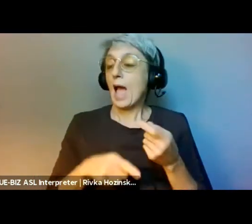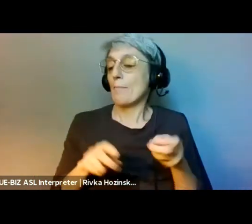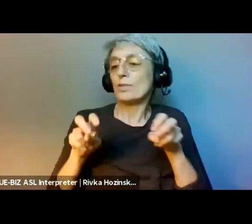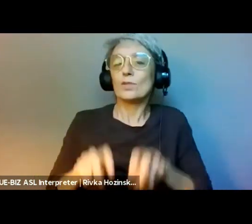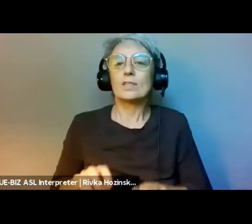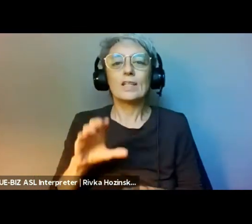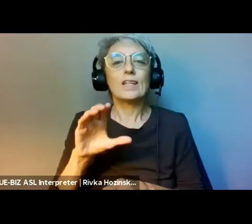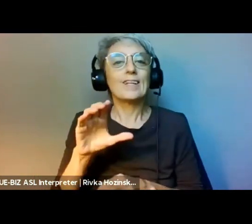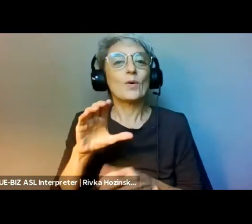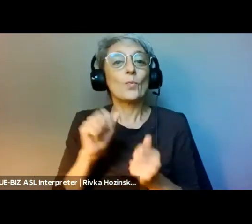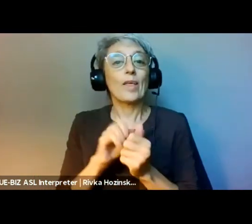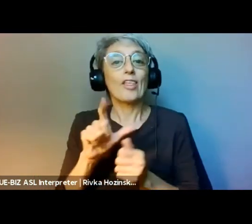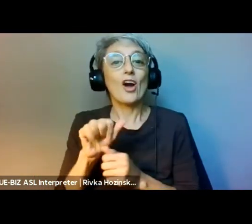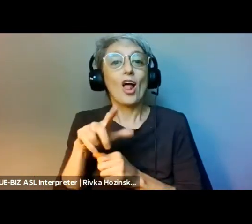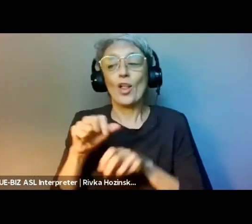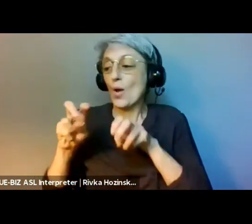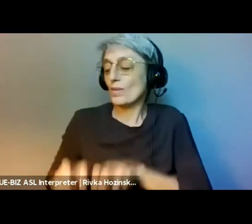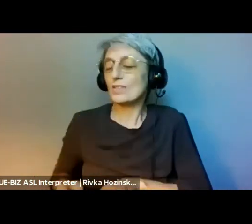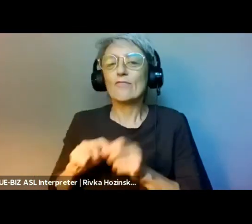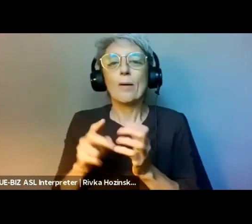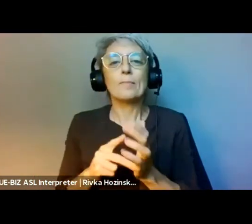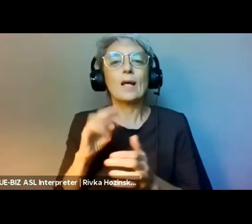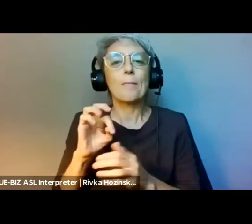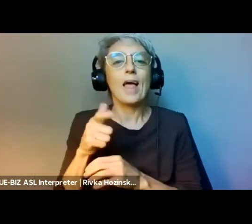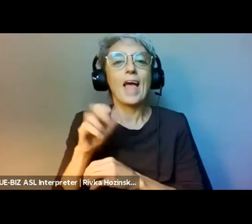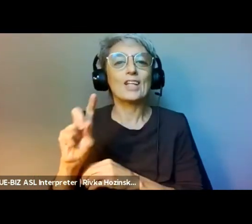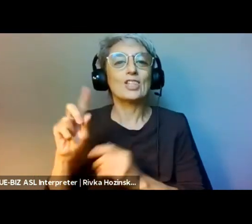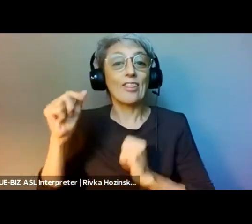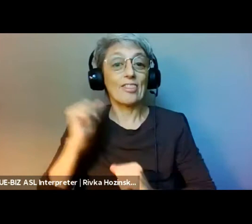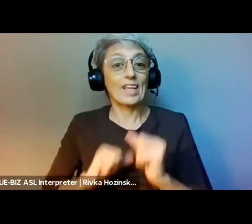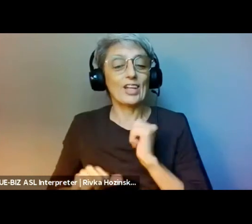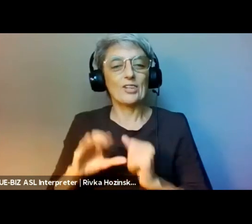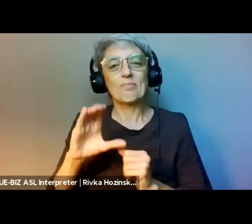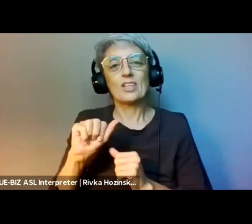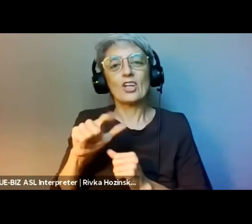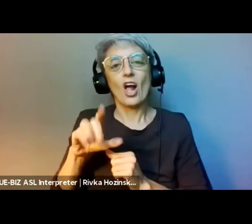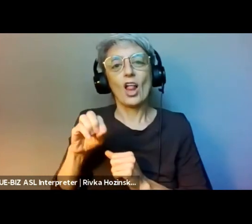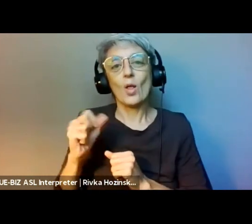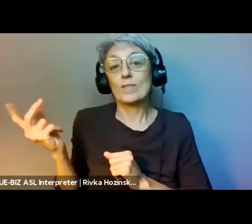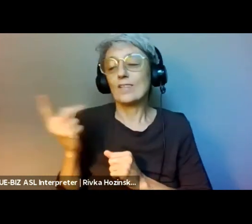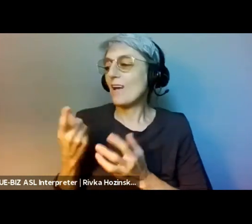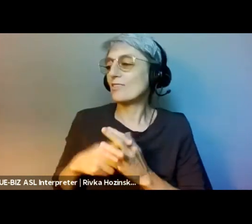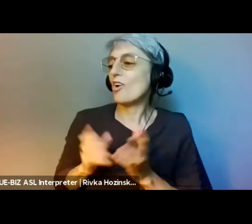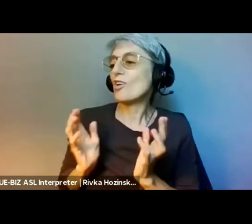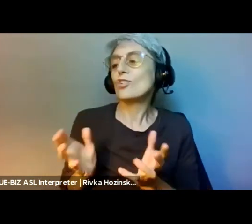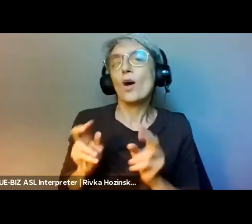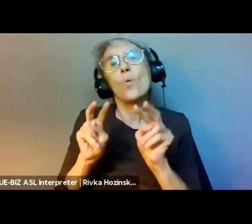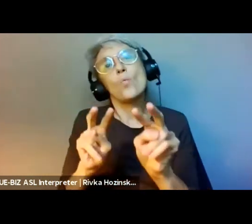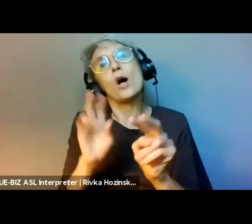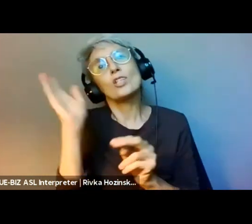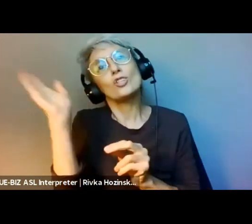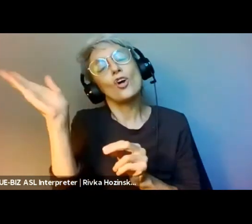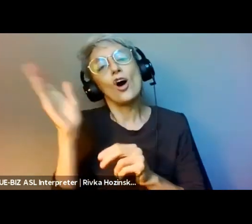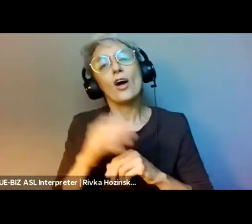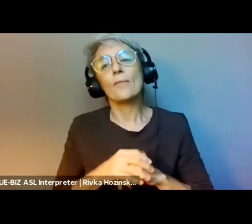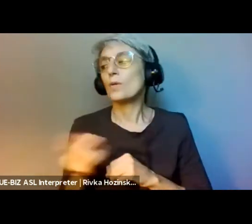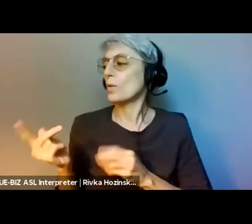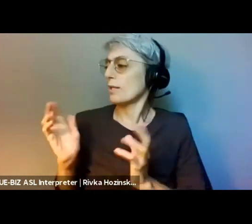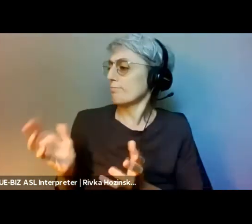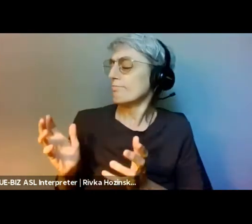Her native enrollment village is Kaktovik. Her life work most importantly is as a mother,